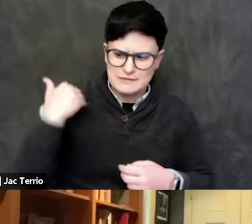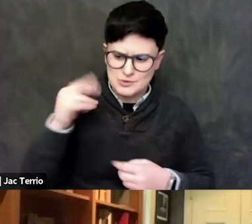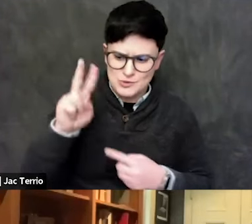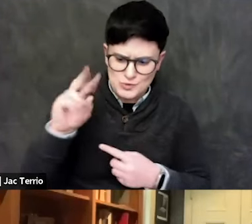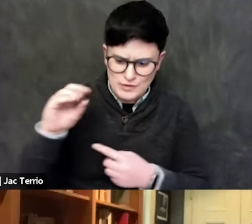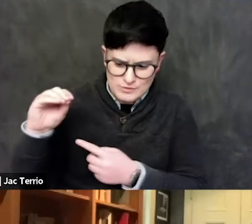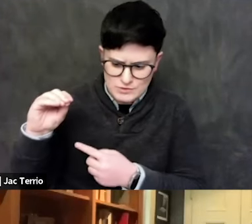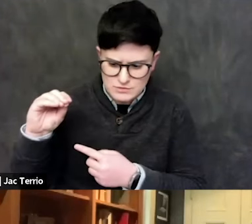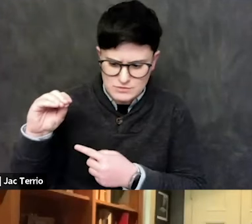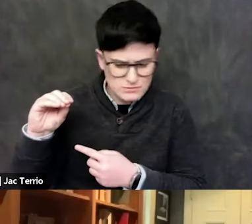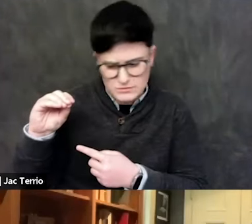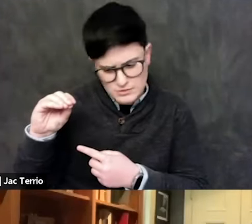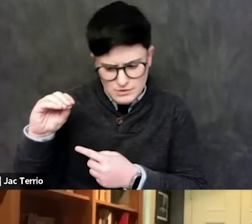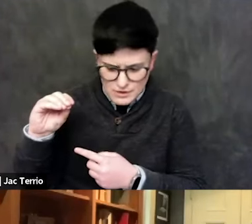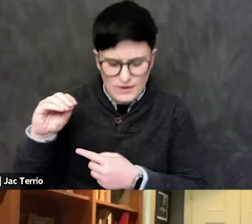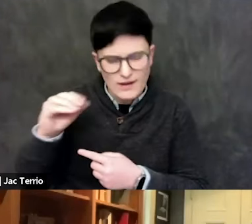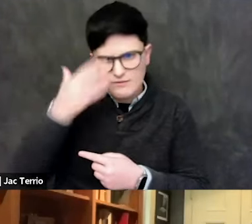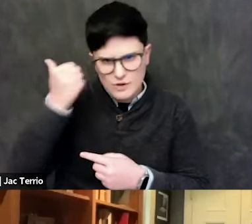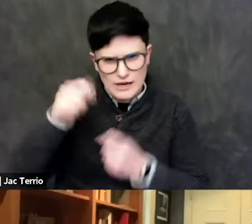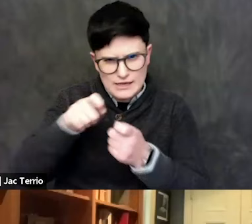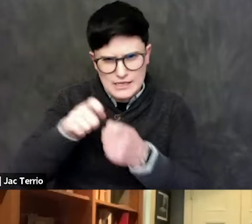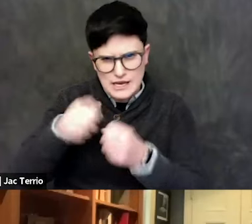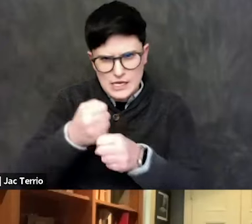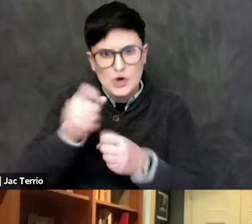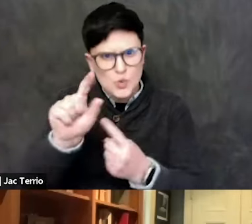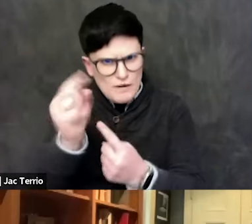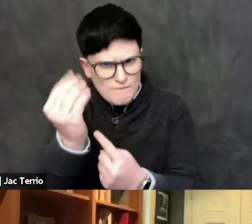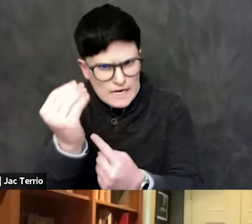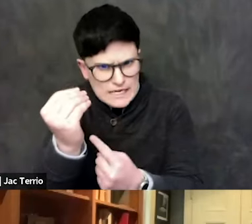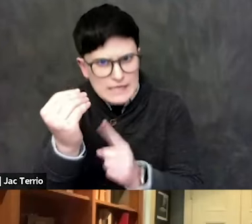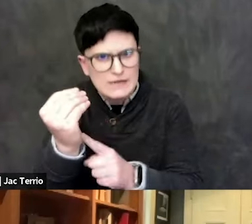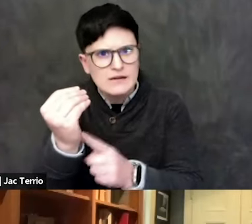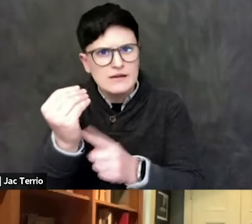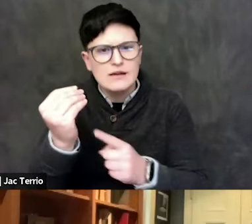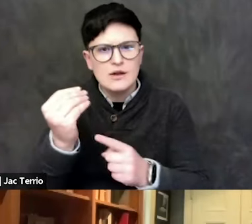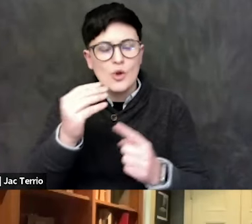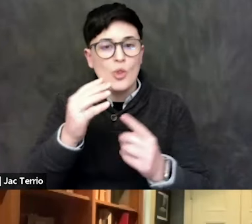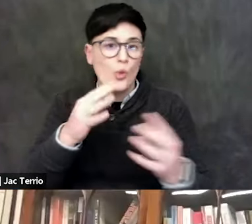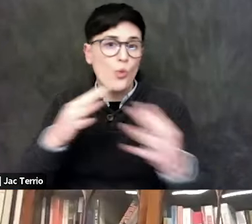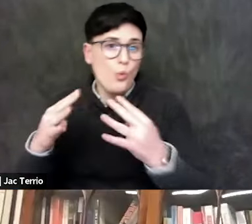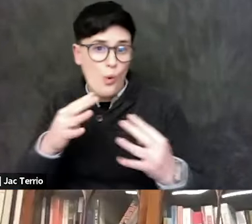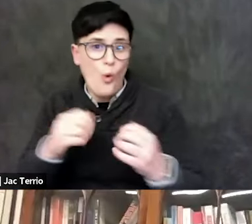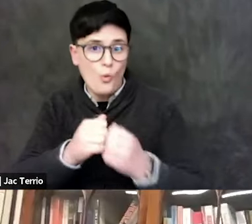It's either 2000... I have the note down here, 2014. Yeah, the attack, the war with Gaza, Israel was in July.